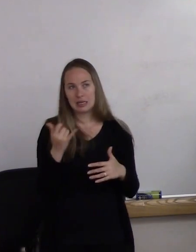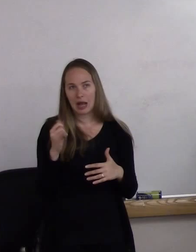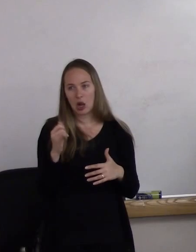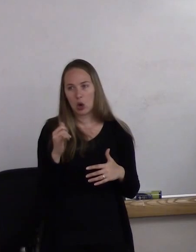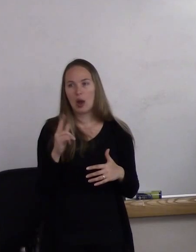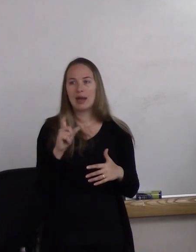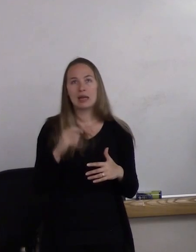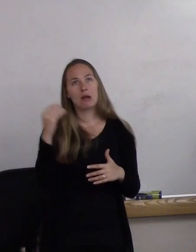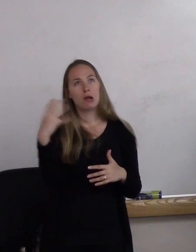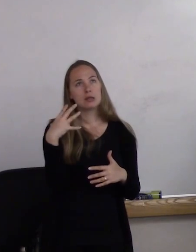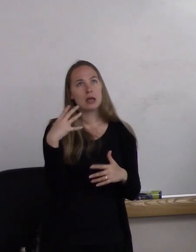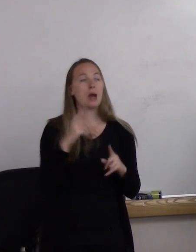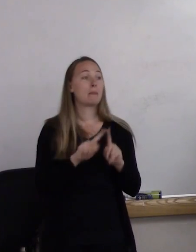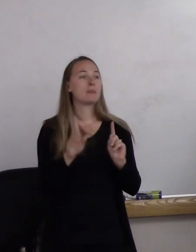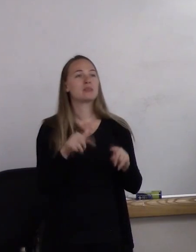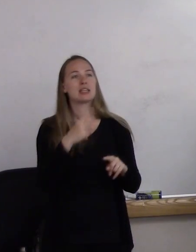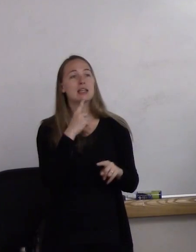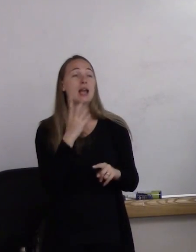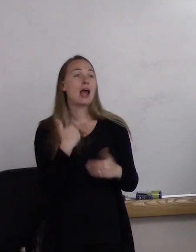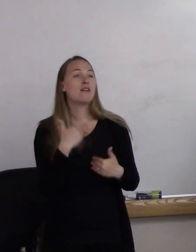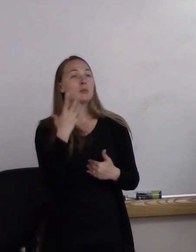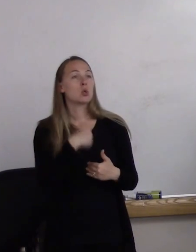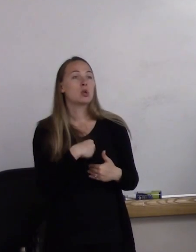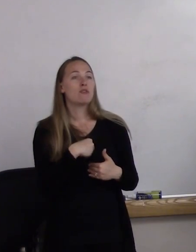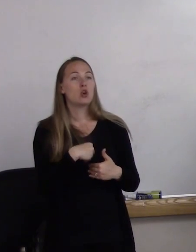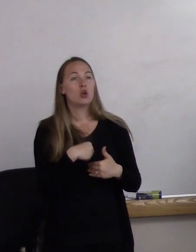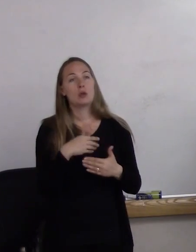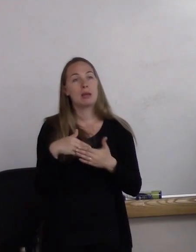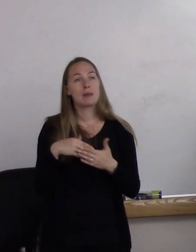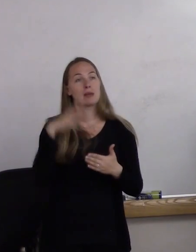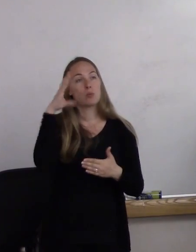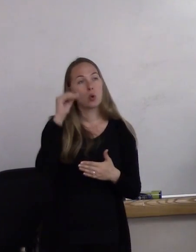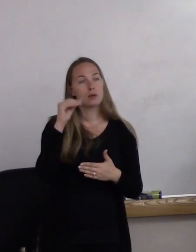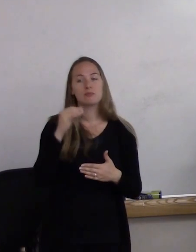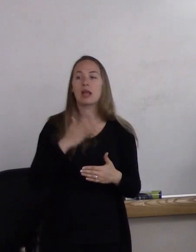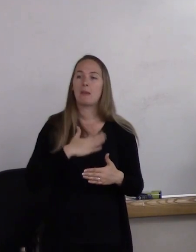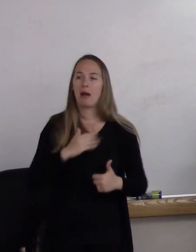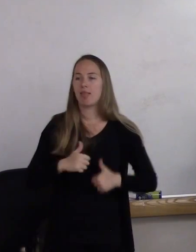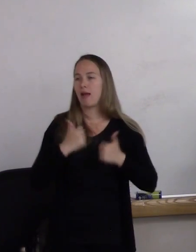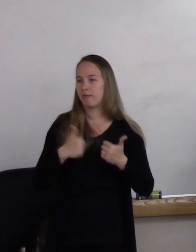but they said, "Oh, you've got a beautiful, bouncing baby boy here." Right? And I live my life as a man.